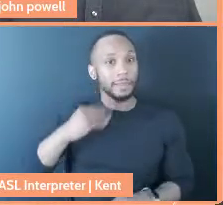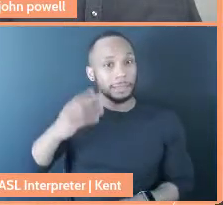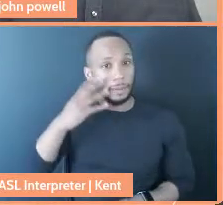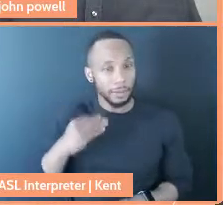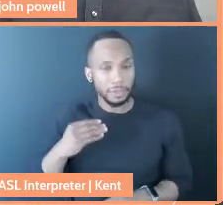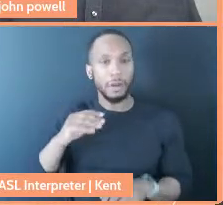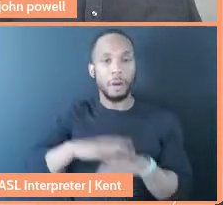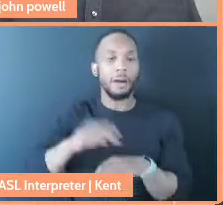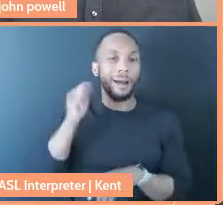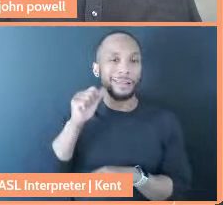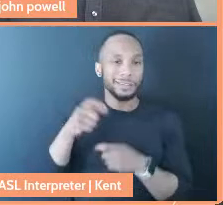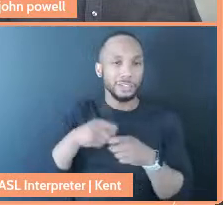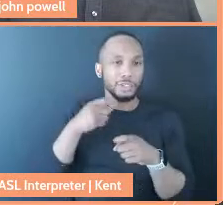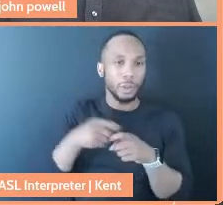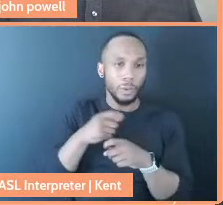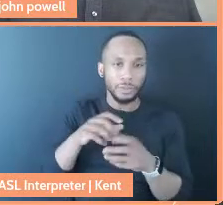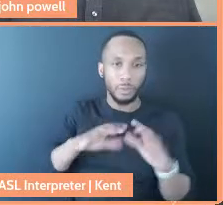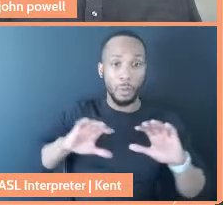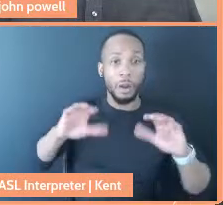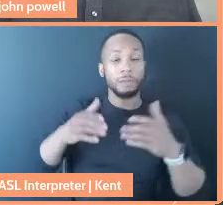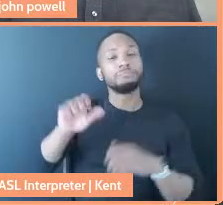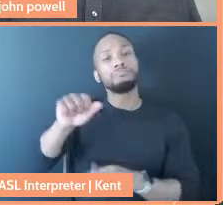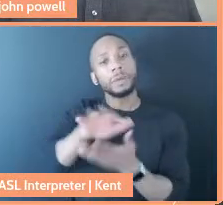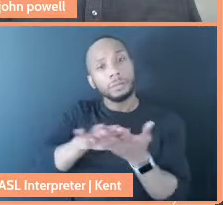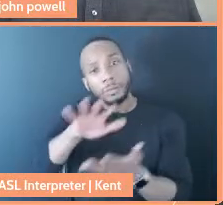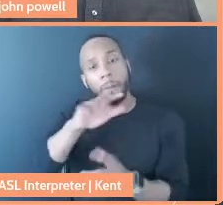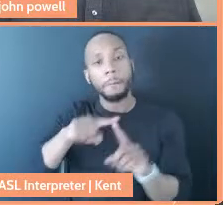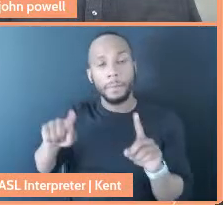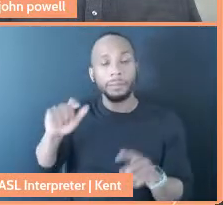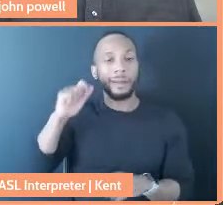I mean, it's abstract, but you also ... Auntie Sewing Squad, I think one of the things that's